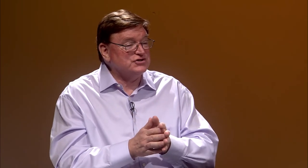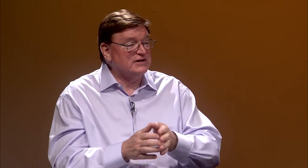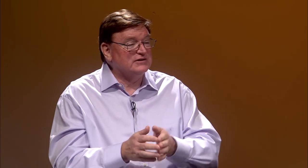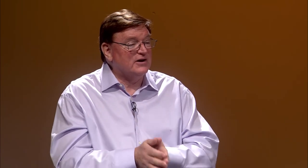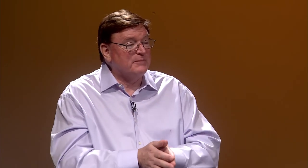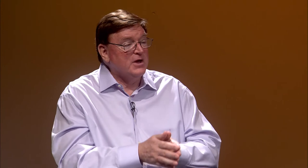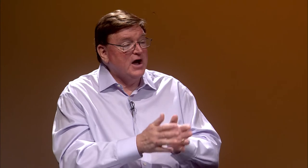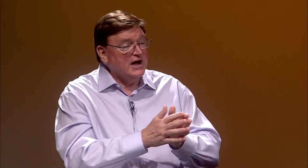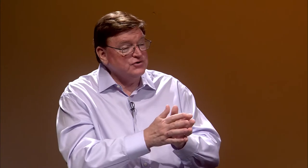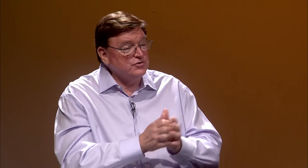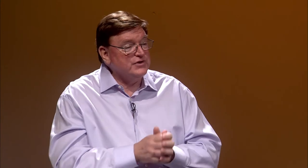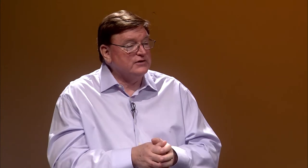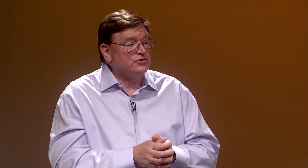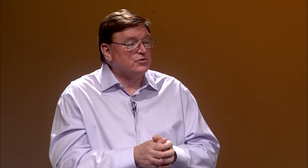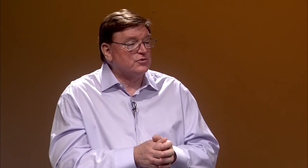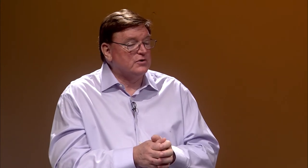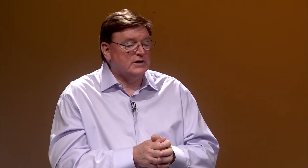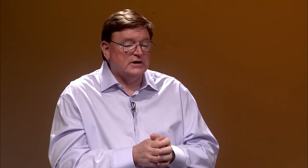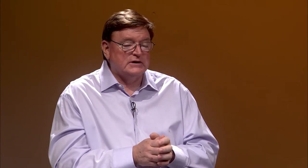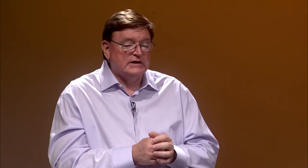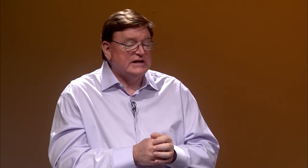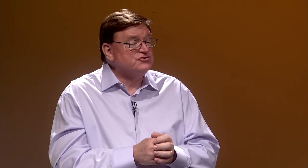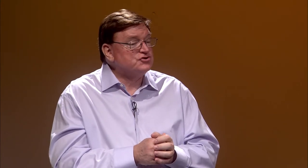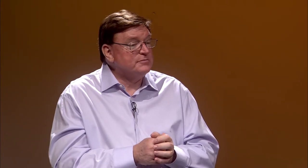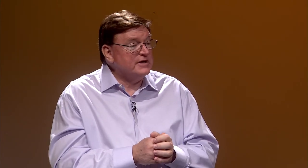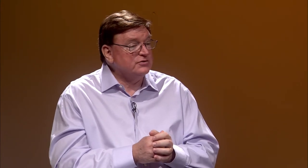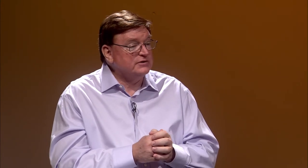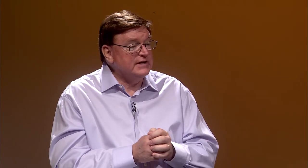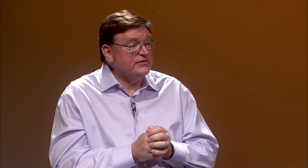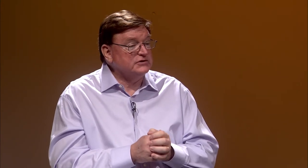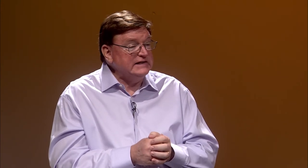and I know that you're instrumental in the LEAD-K movement